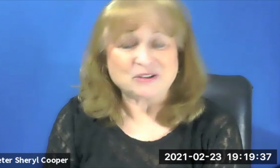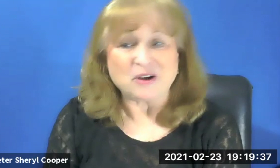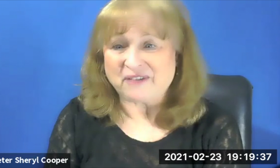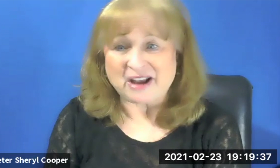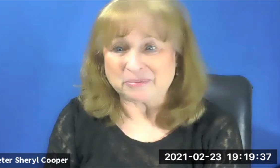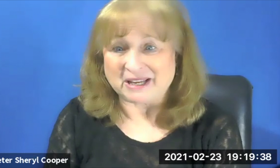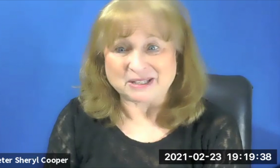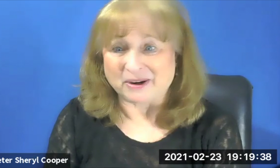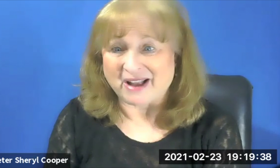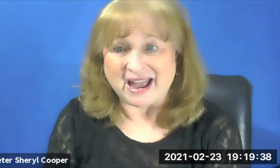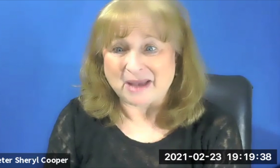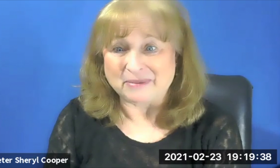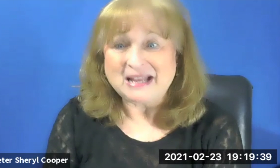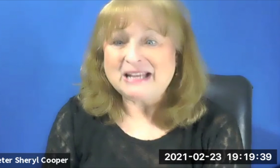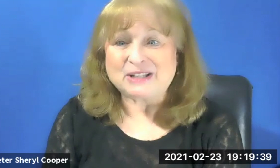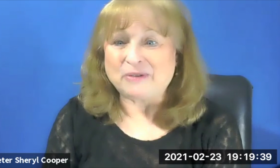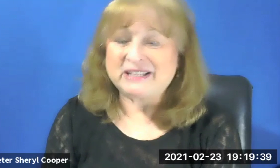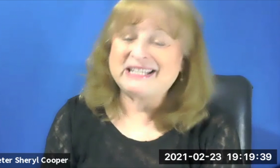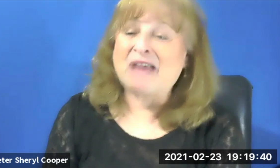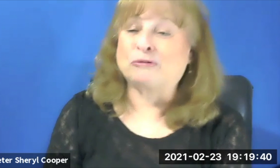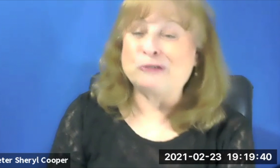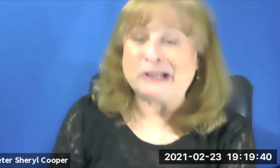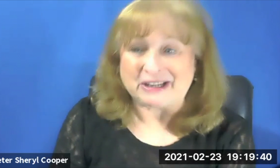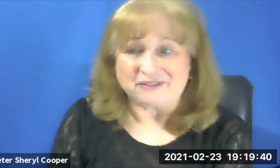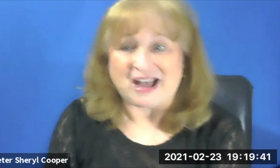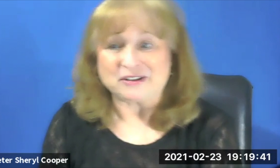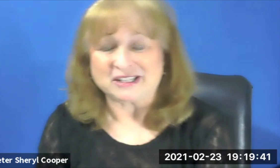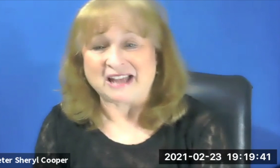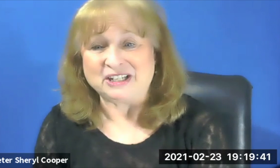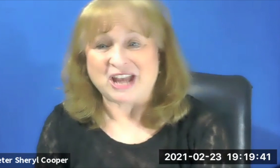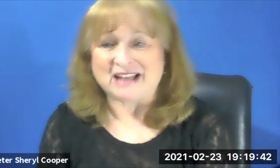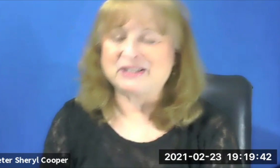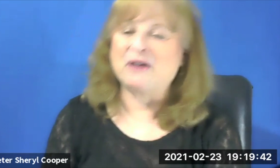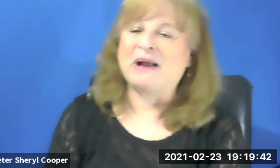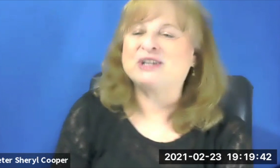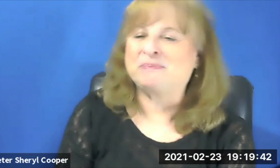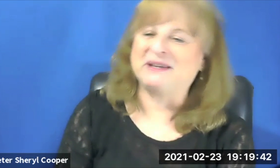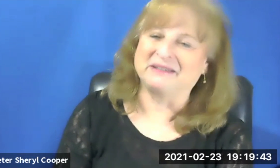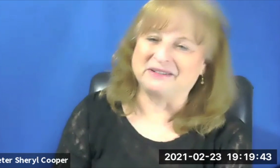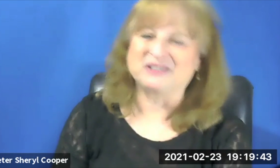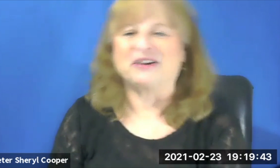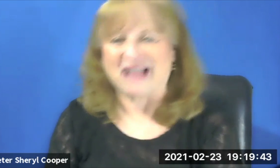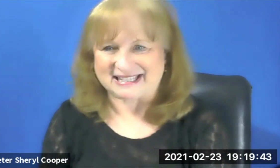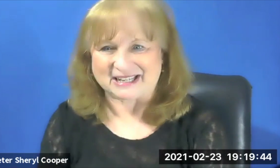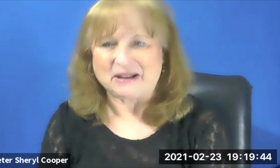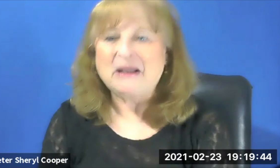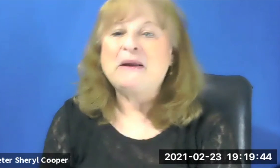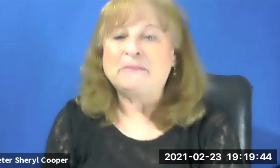There's no fireplace where I am. So it's not really a fireside chat. So I'm just being a little sarcastic.